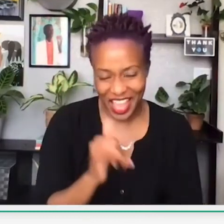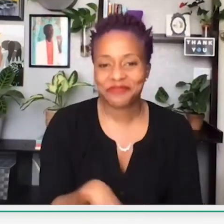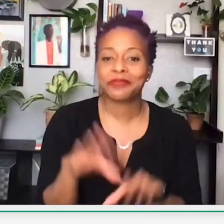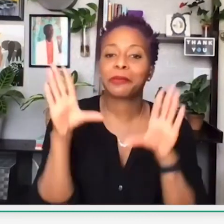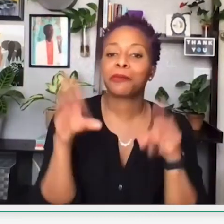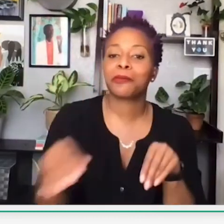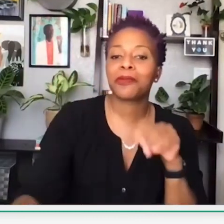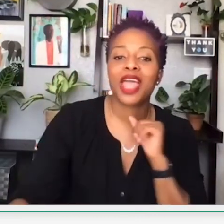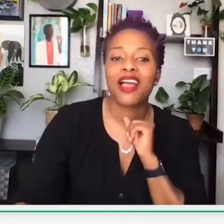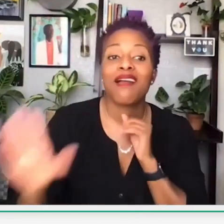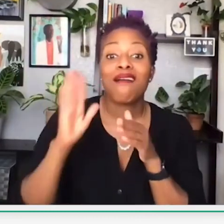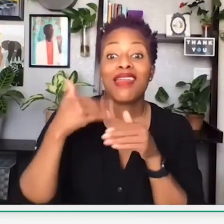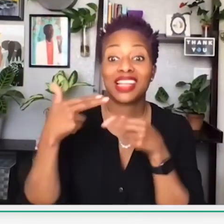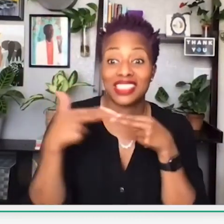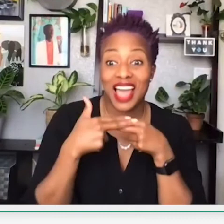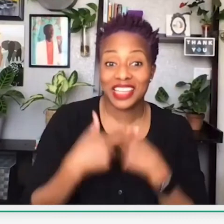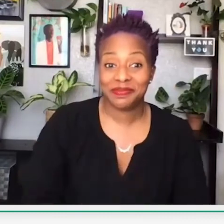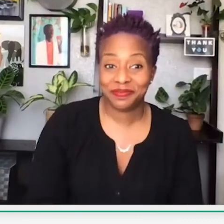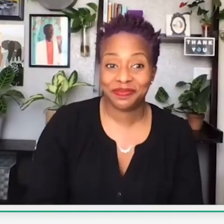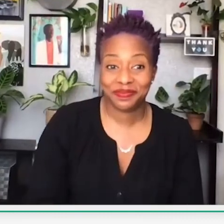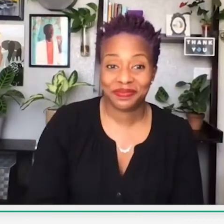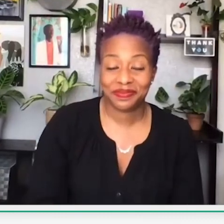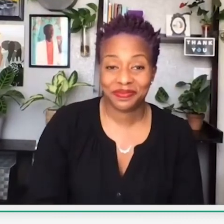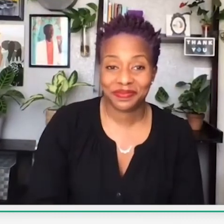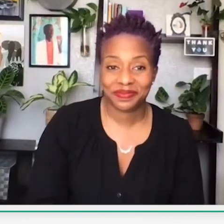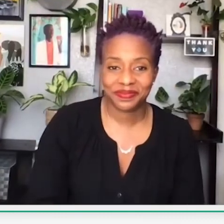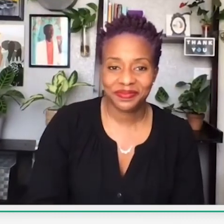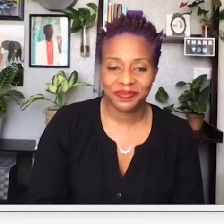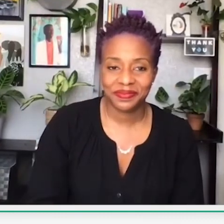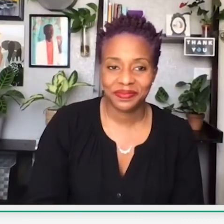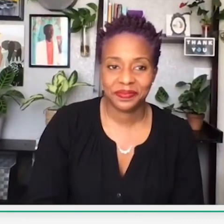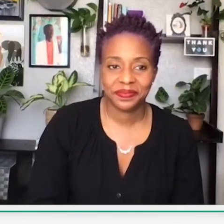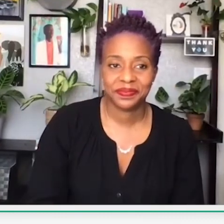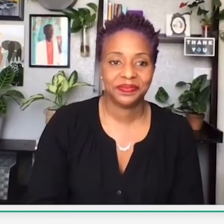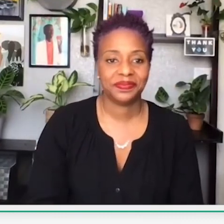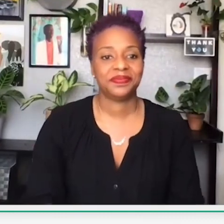Wow, and 10% is more than 75%. Thank you. Next slide.